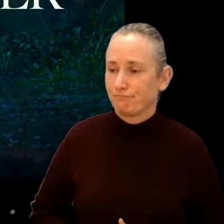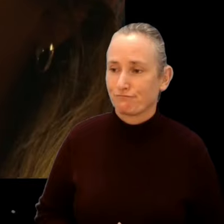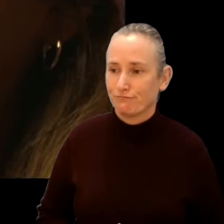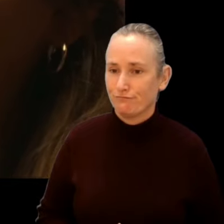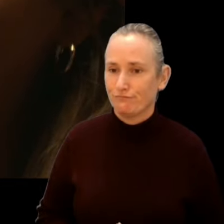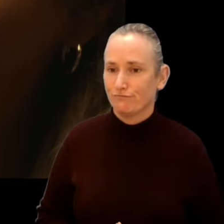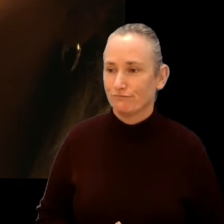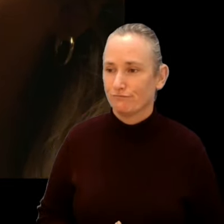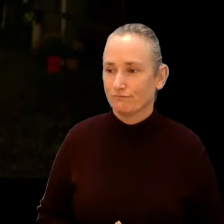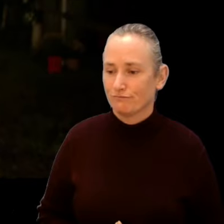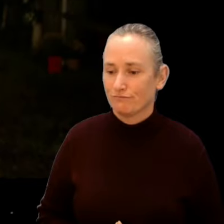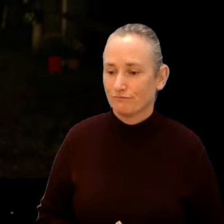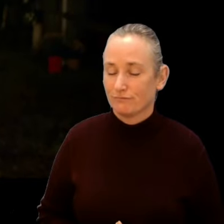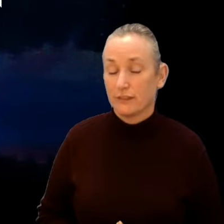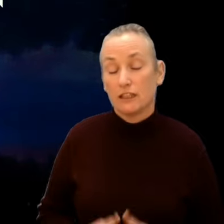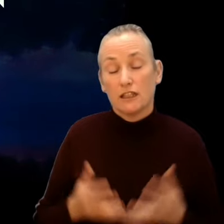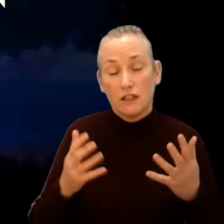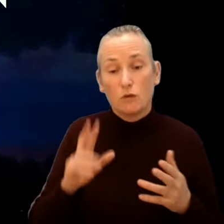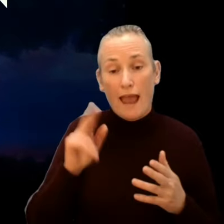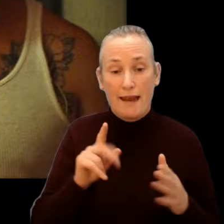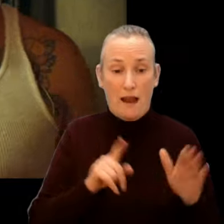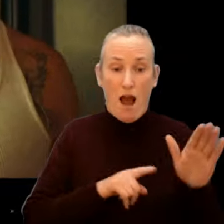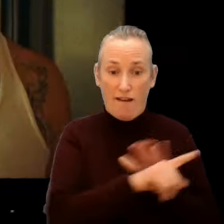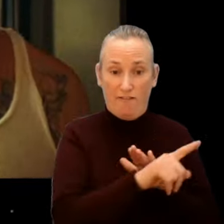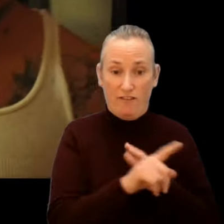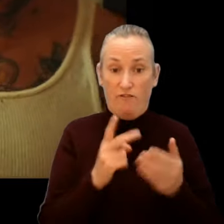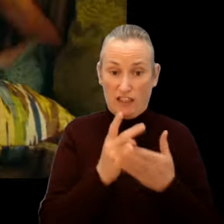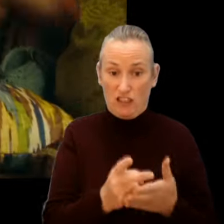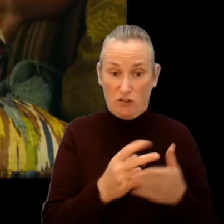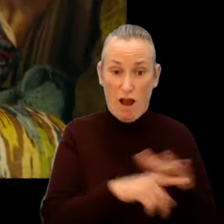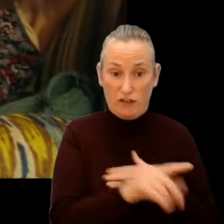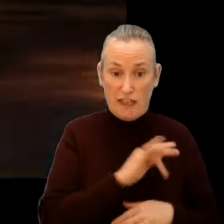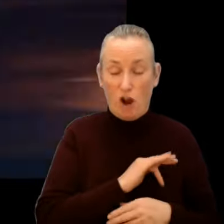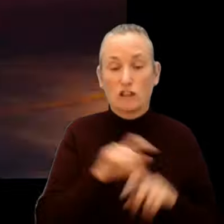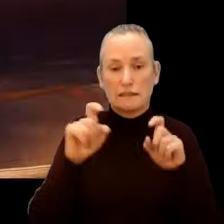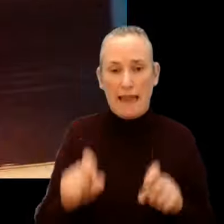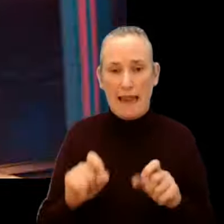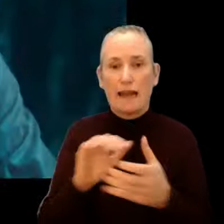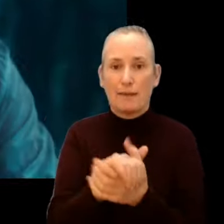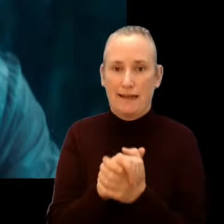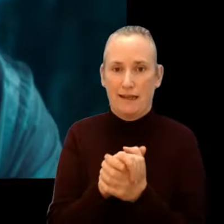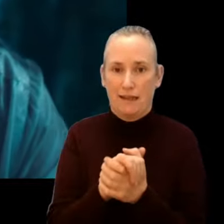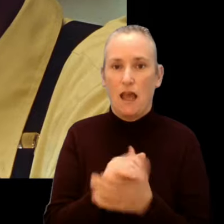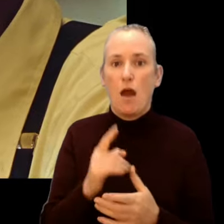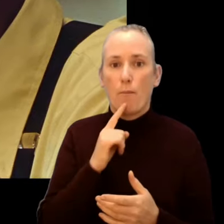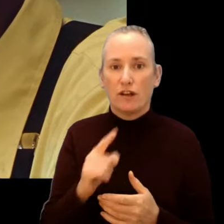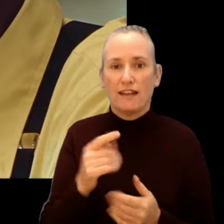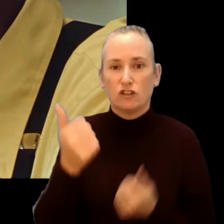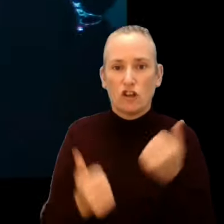You can depart voluntarily Or you can stay, and appear. But if your judge don't rule in your favour